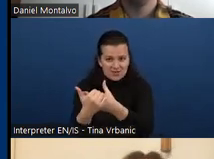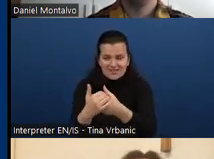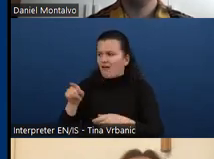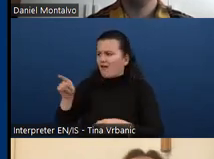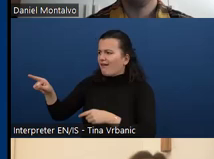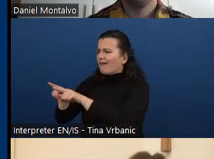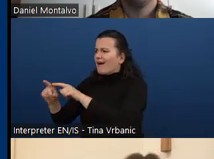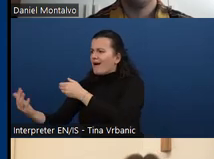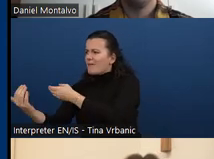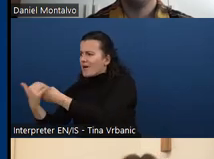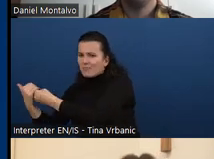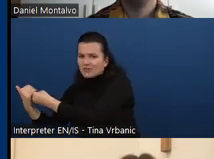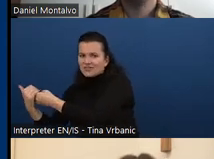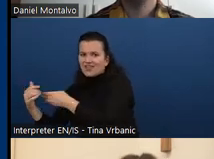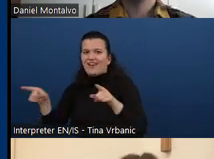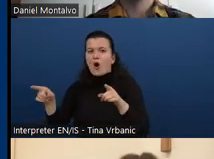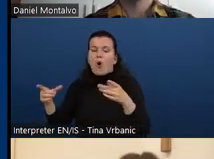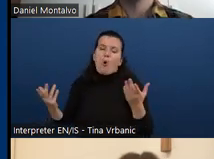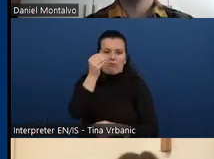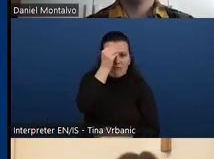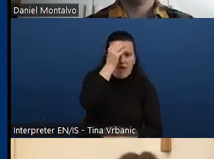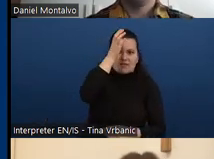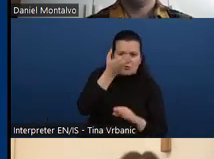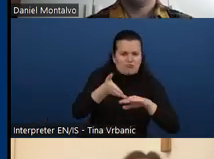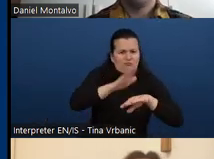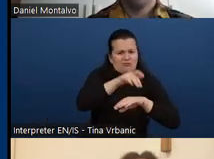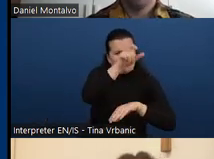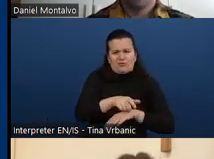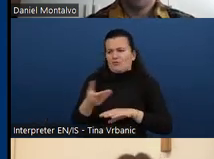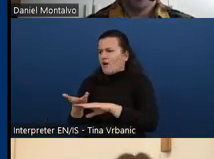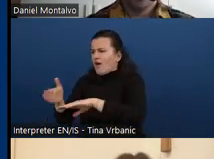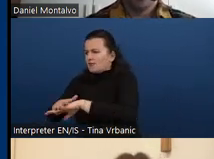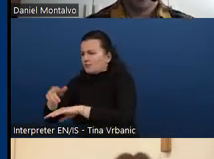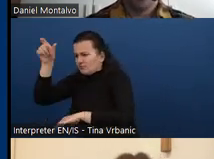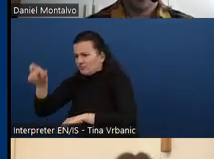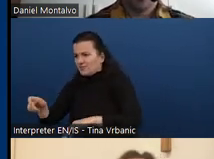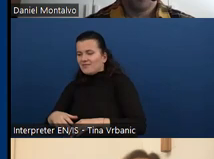working with IAAP, with the W3C standards and are also members of IAAP.